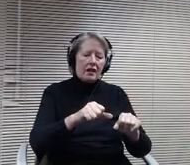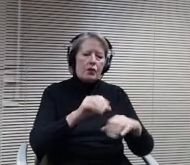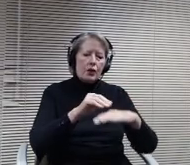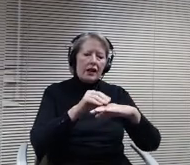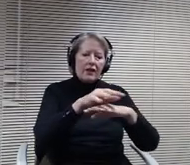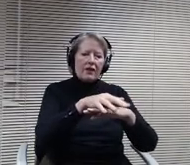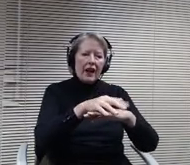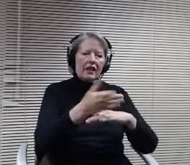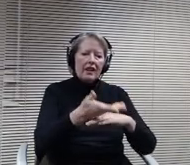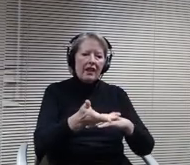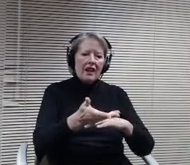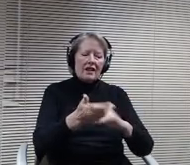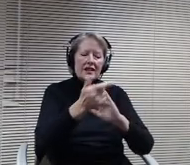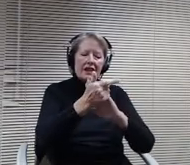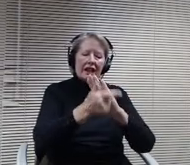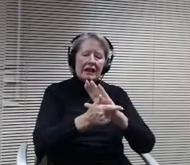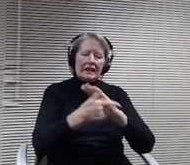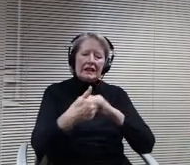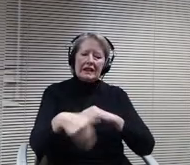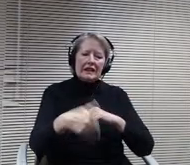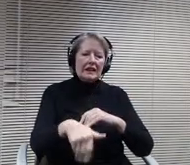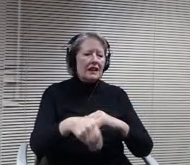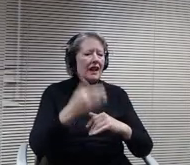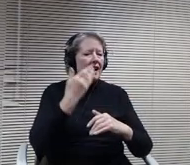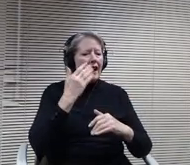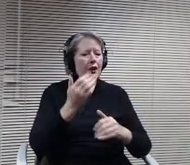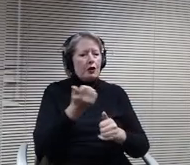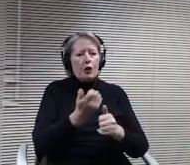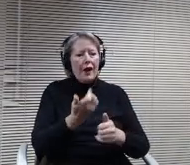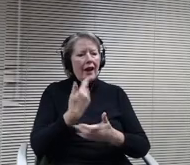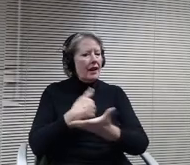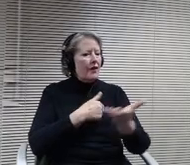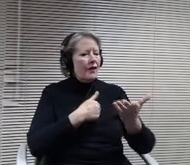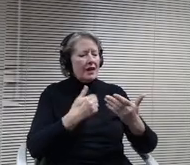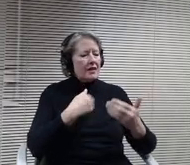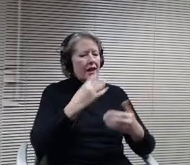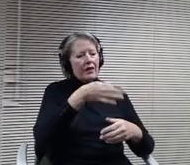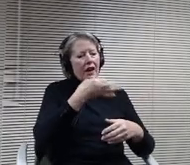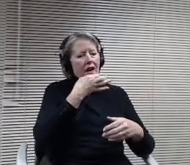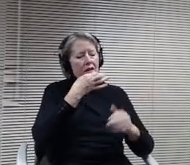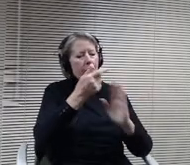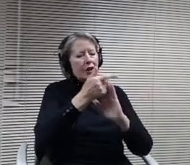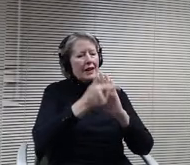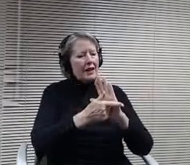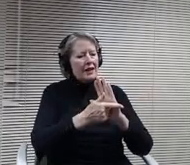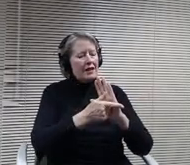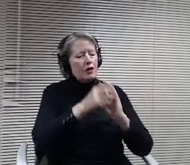have the legal expertise to make sure that we are safely including everyone and protecting the district in